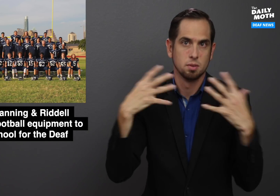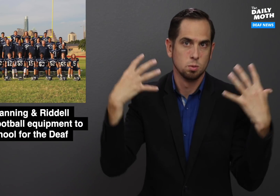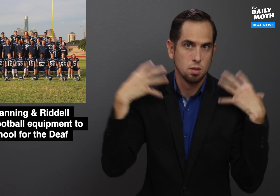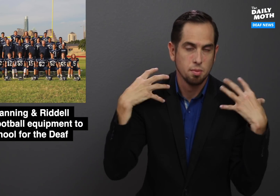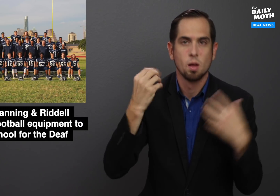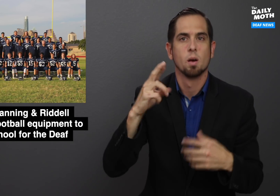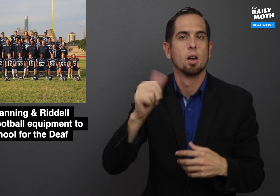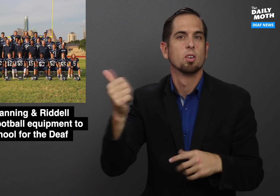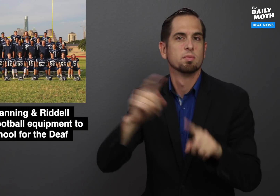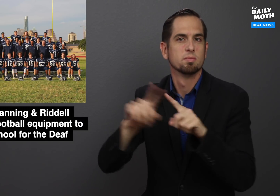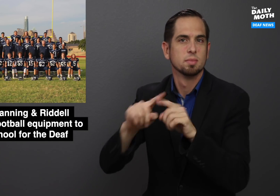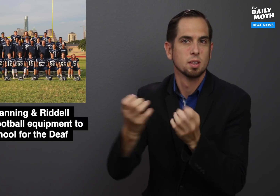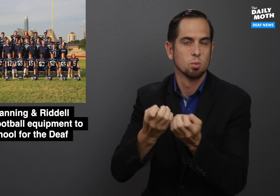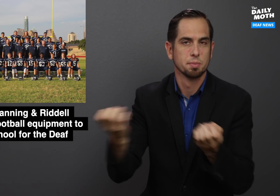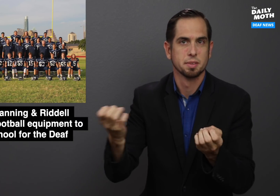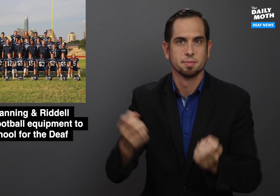shoulder pads, or other equipment.